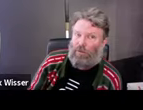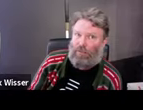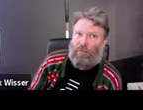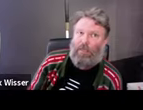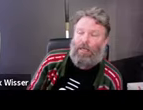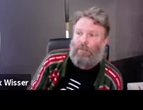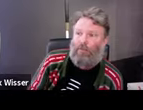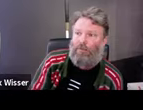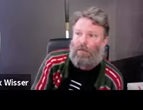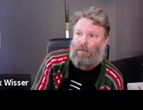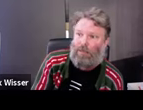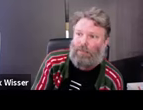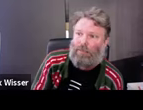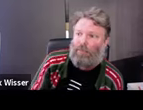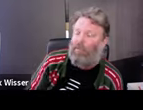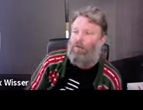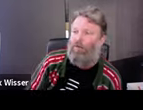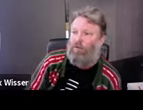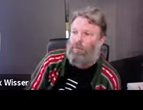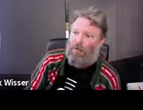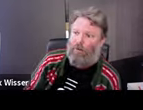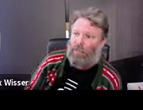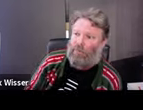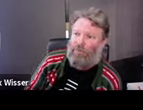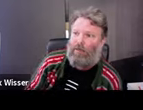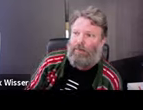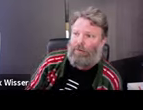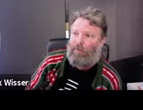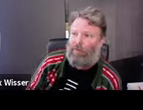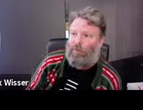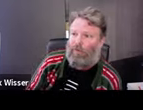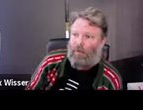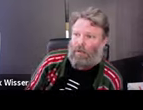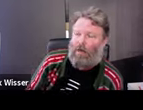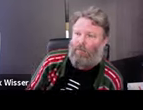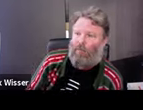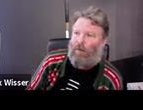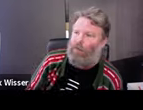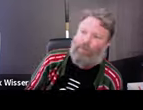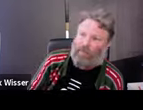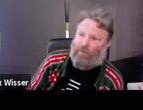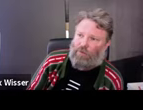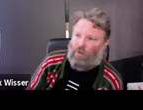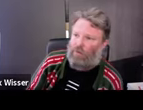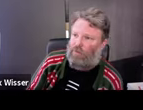it's meant to be a long-term project. We put it at five years but I reckon it'll go longer, just simply because it's taken us a while